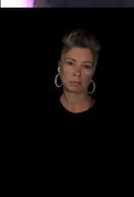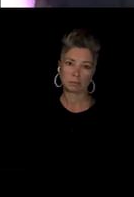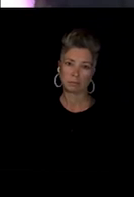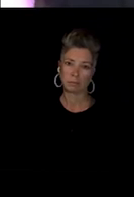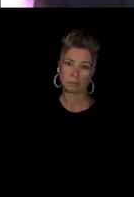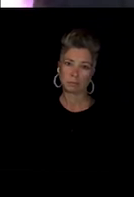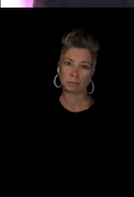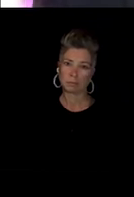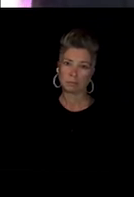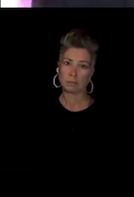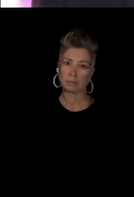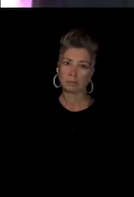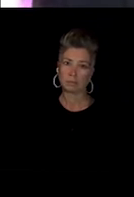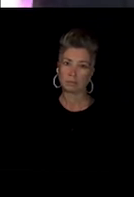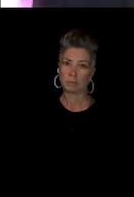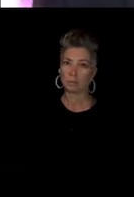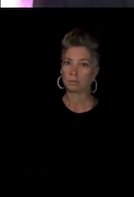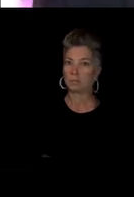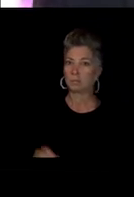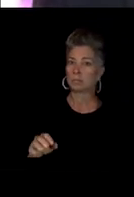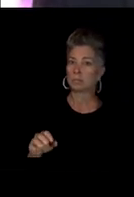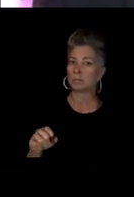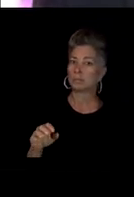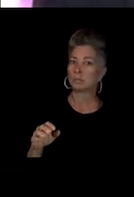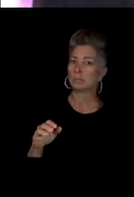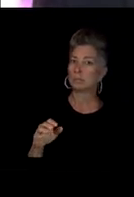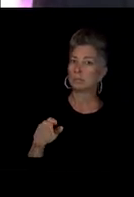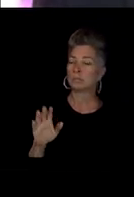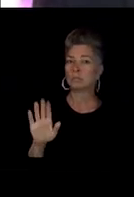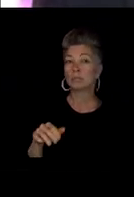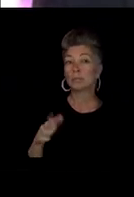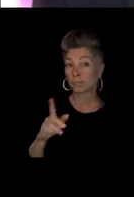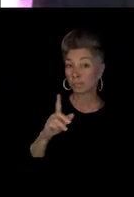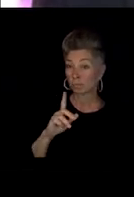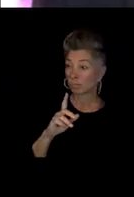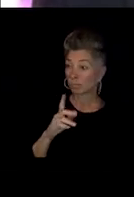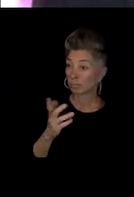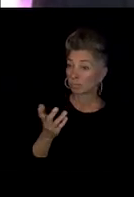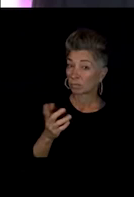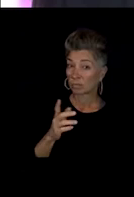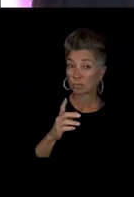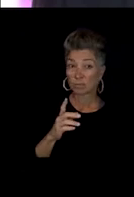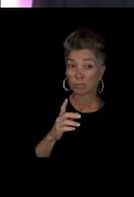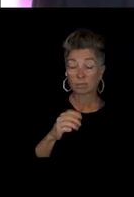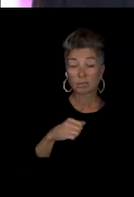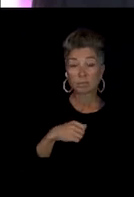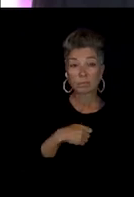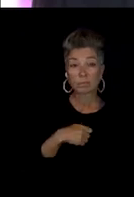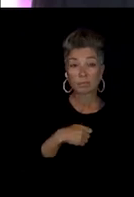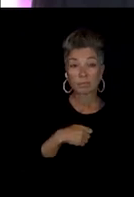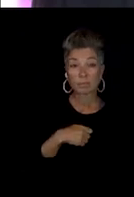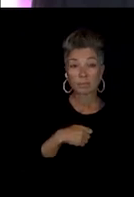This is Matthew. Naomi, do you think there, does there exist about like a narrative about being black and Trans in the Midwest.